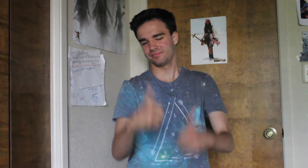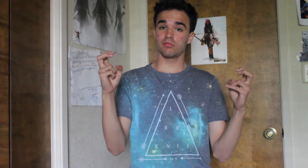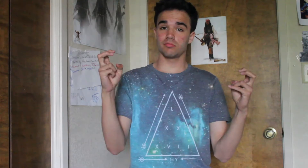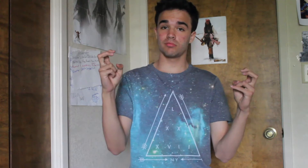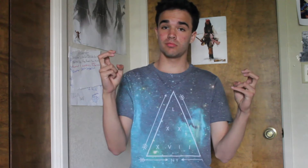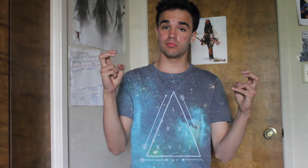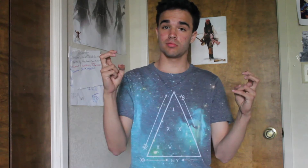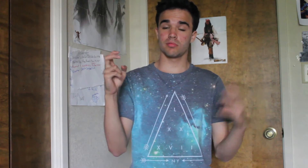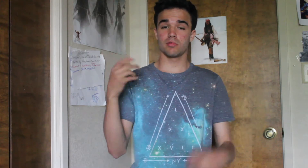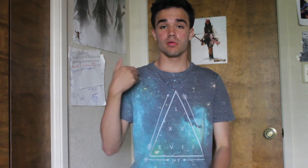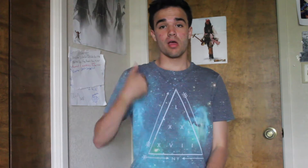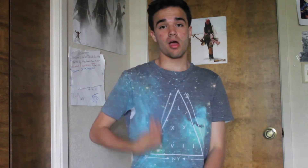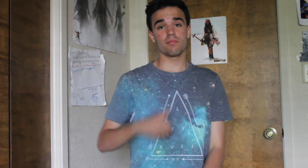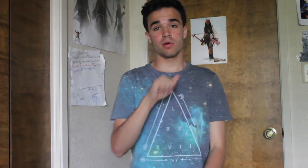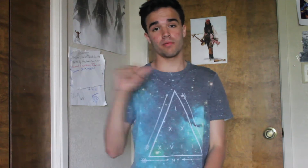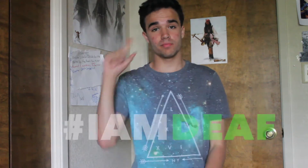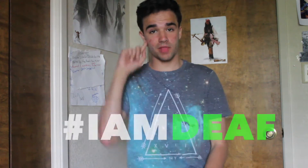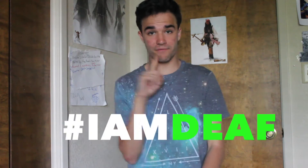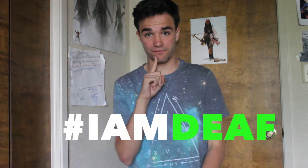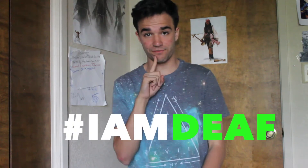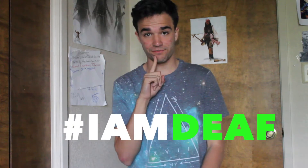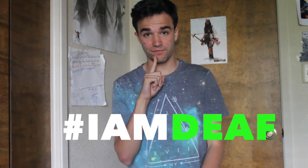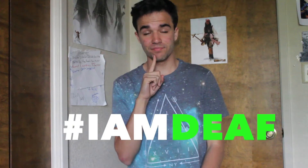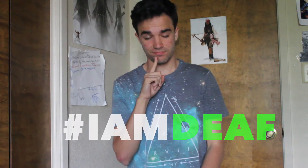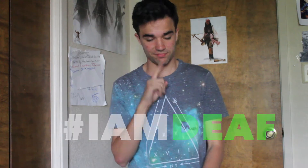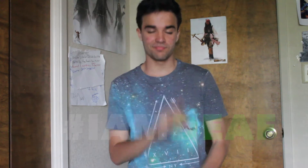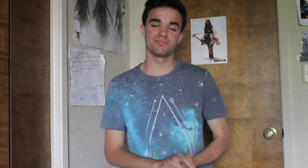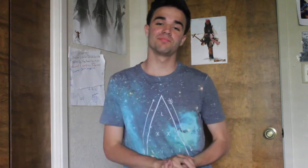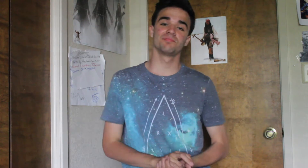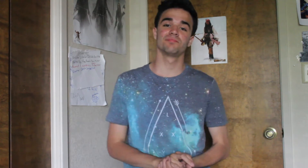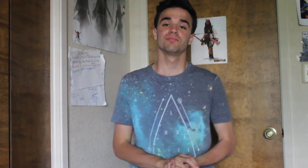What is topic "#IAmDeaf"?